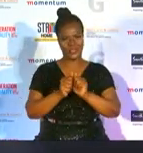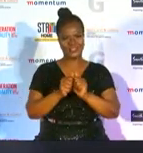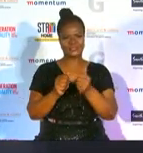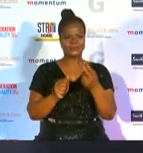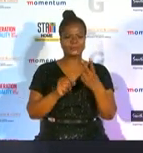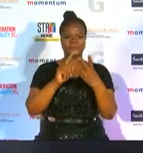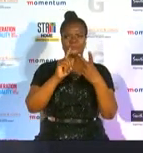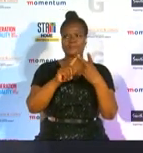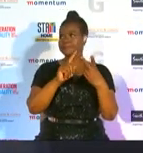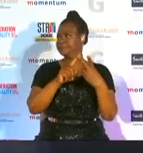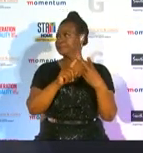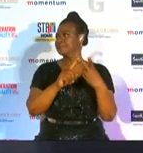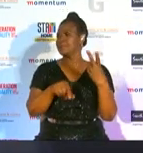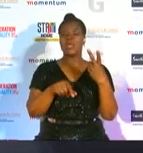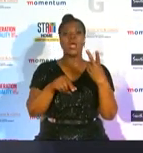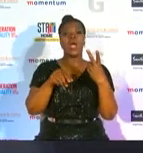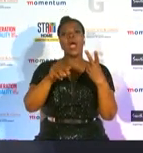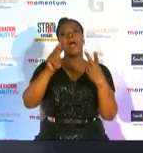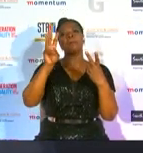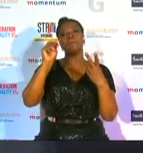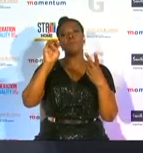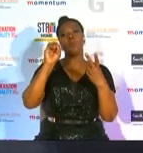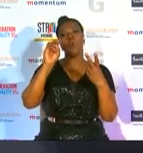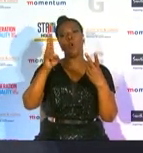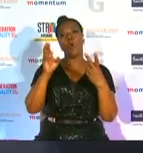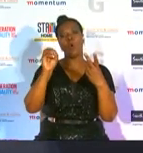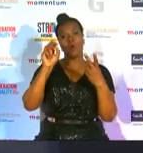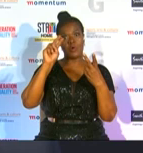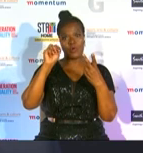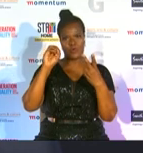mohono it is safe to say that mohono was the face of broadcasting